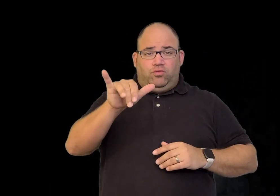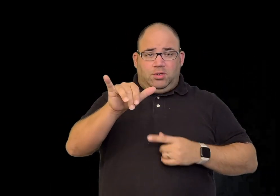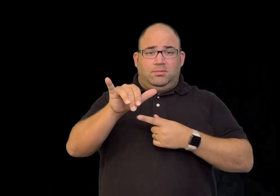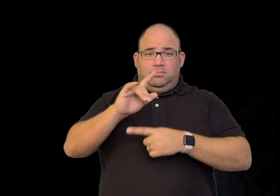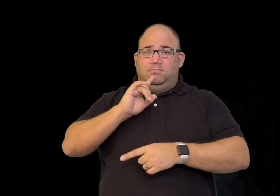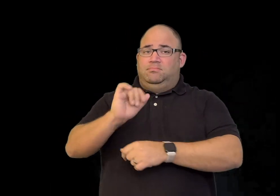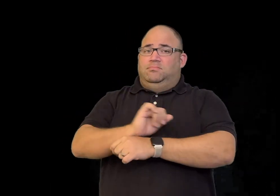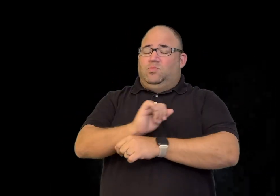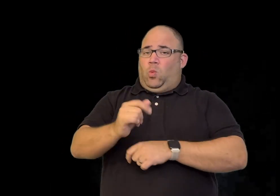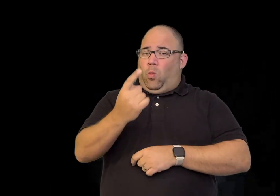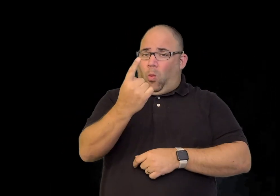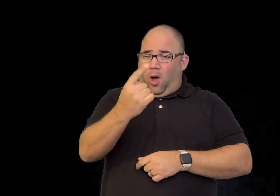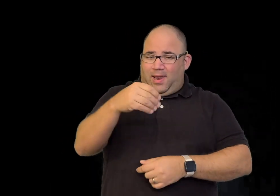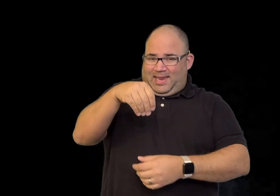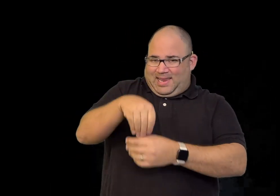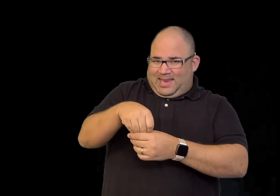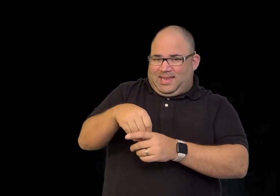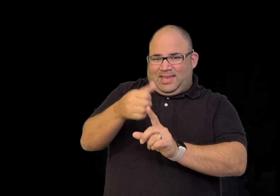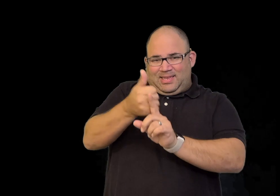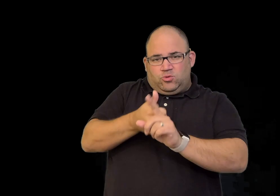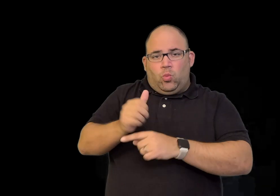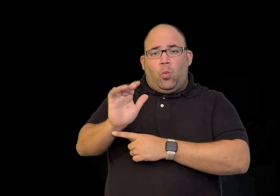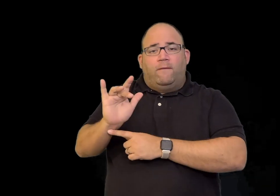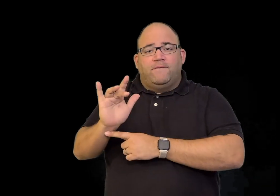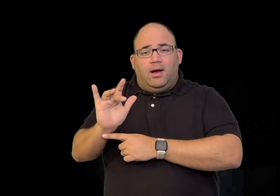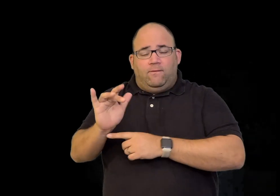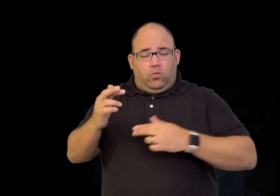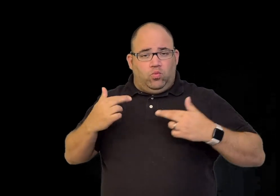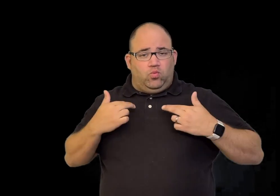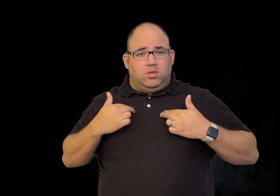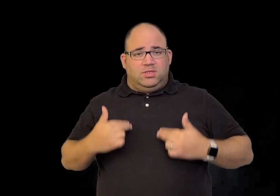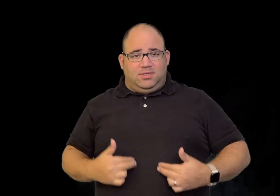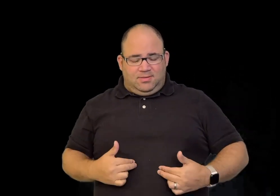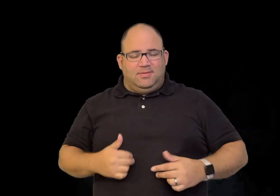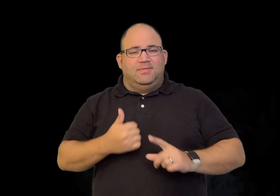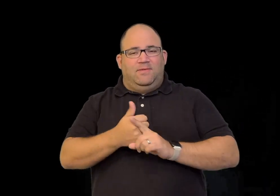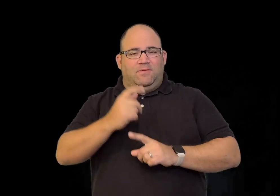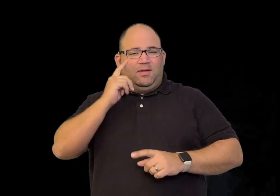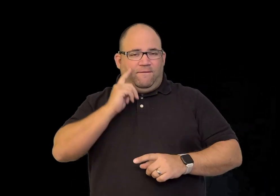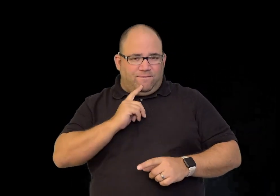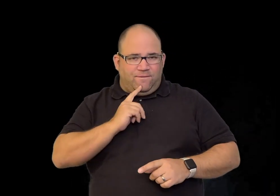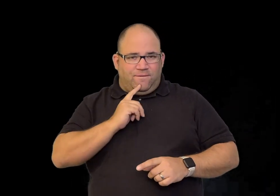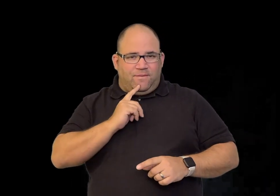1 in every 25 residents was deaf.